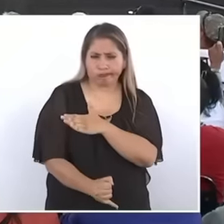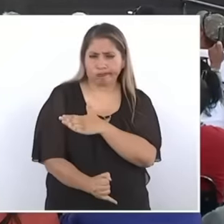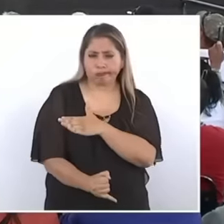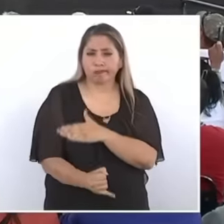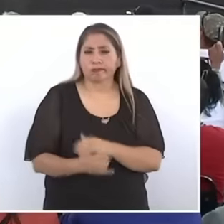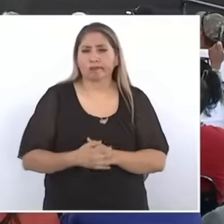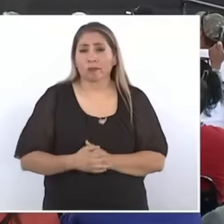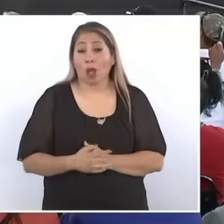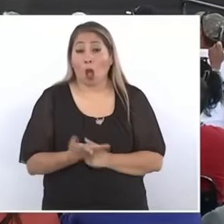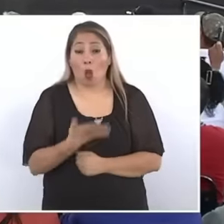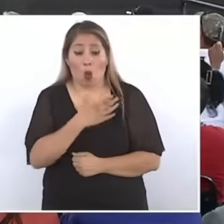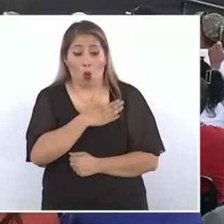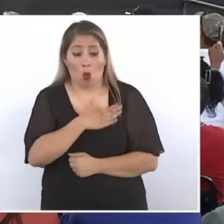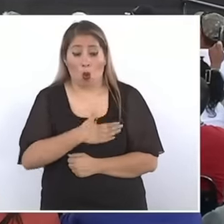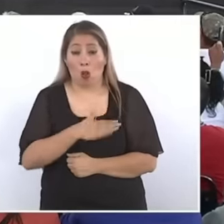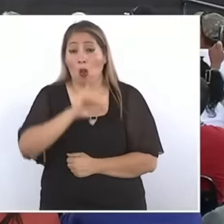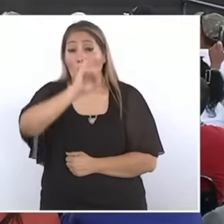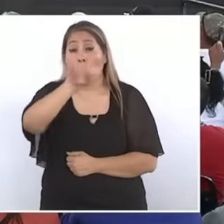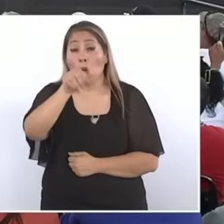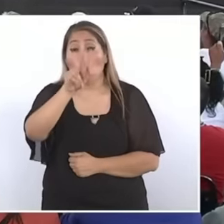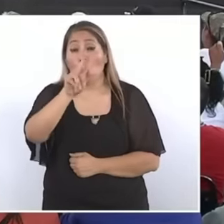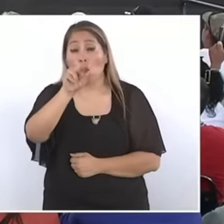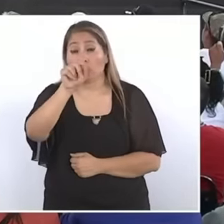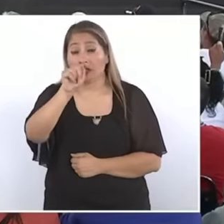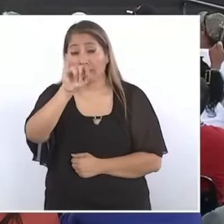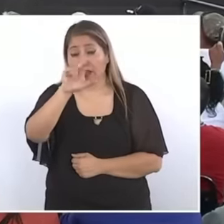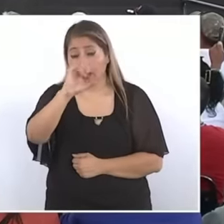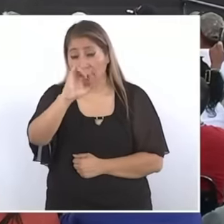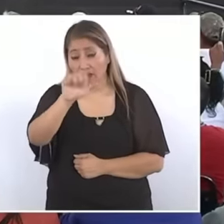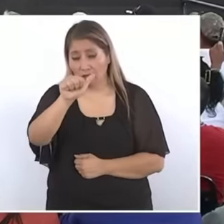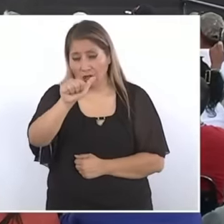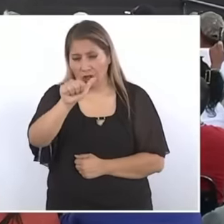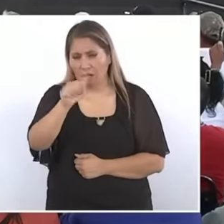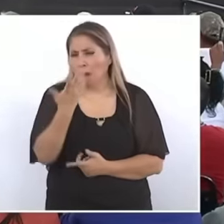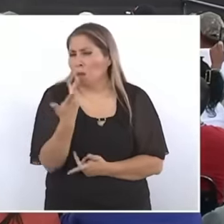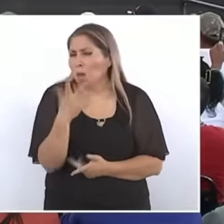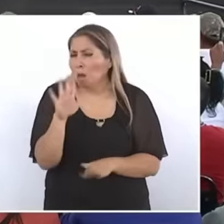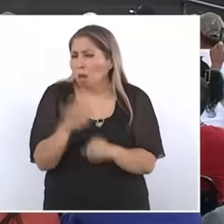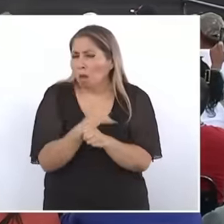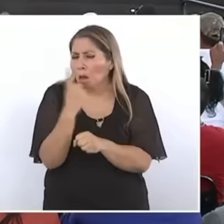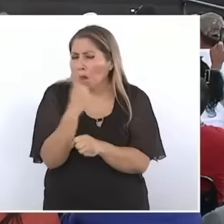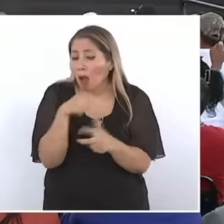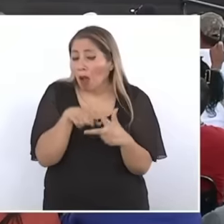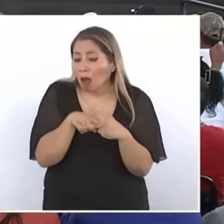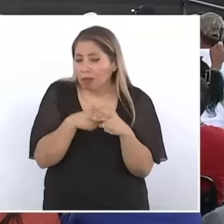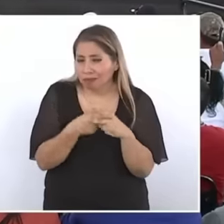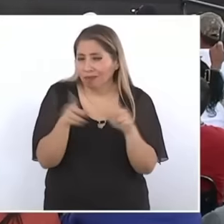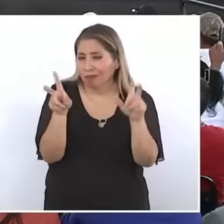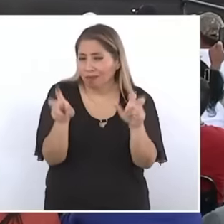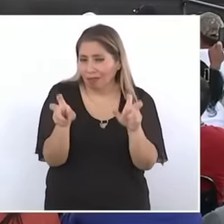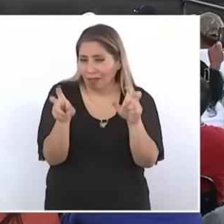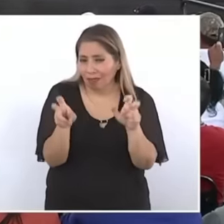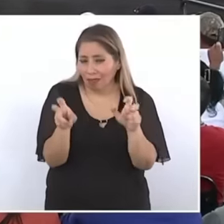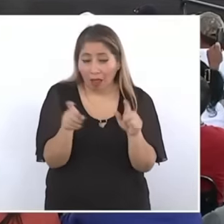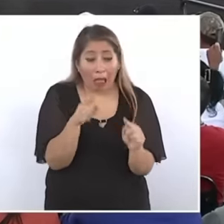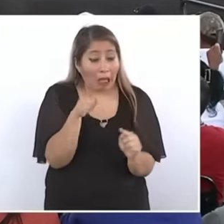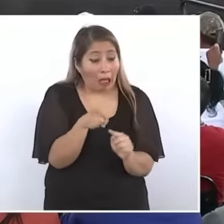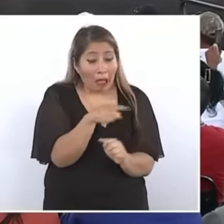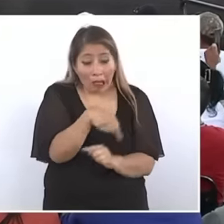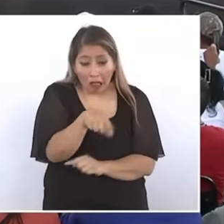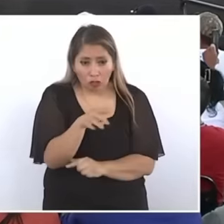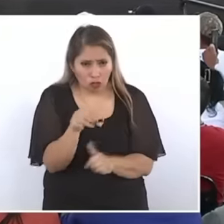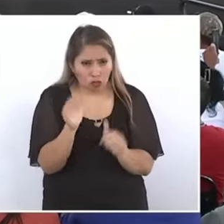justice because justice has to begin by recognizing and addressing fair and